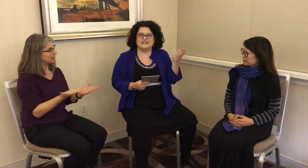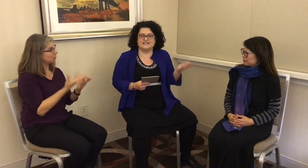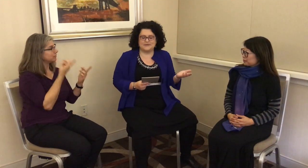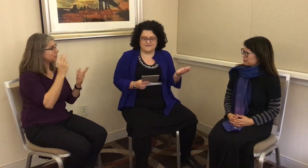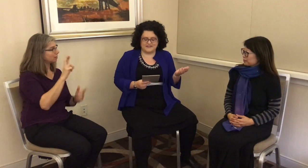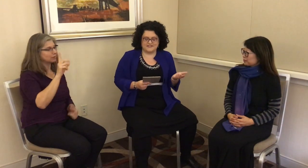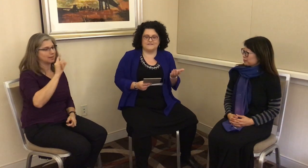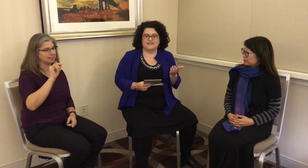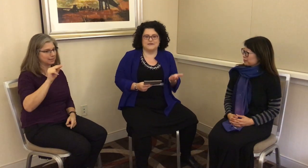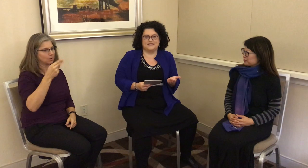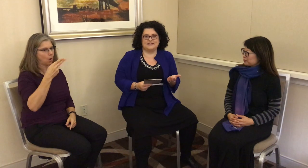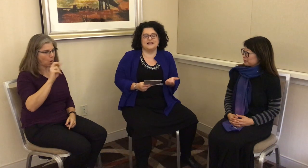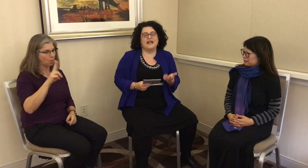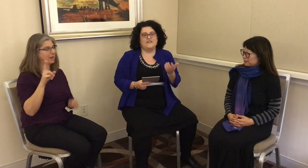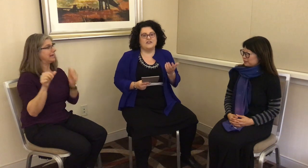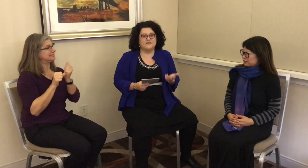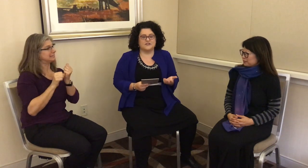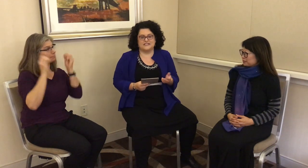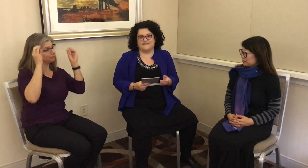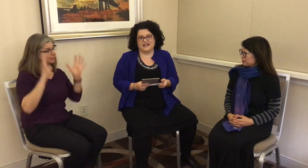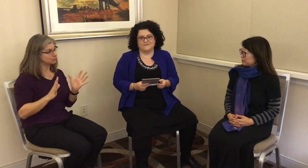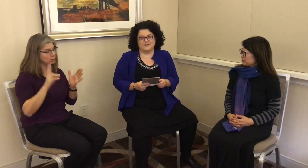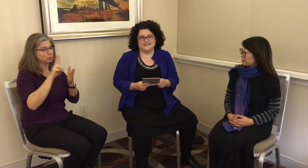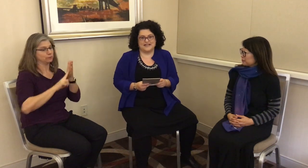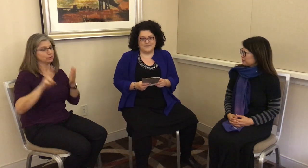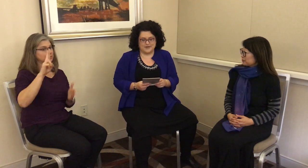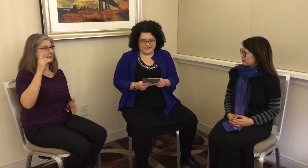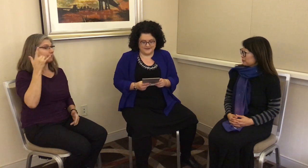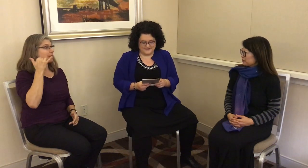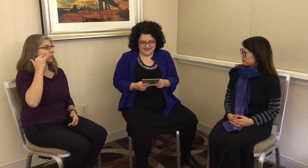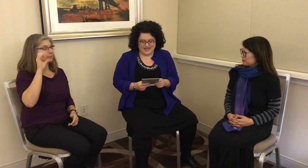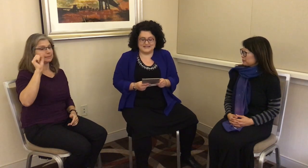an assistant professor of linguistics at the University of California, Santa Barbara, and